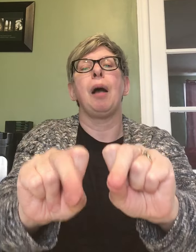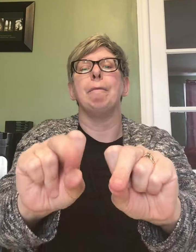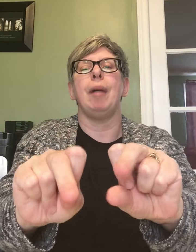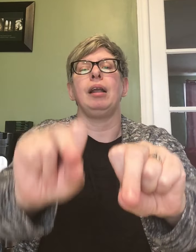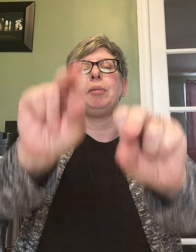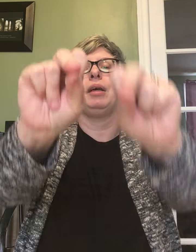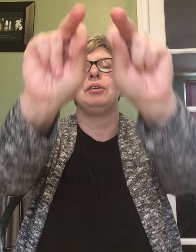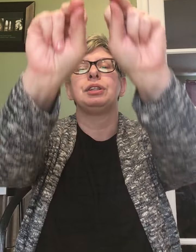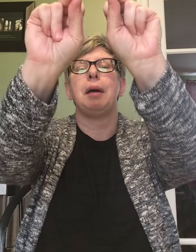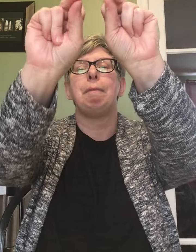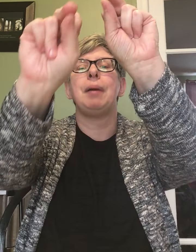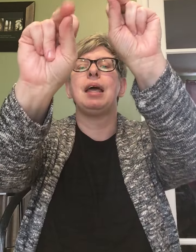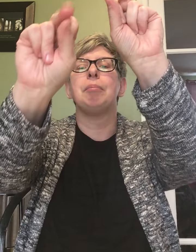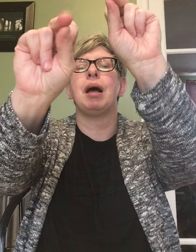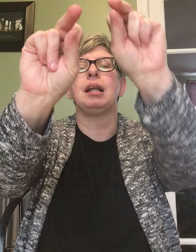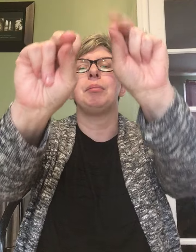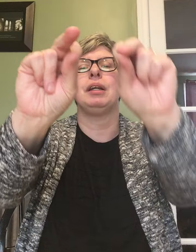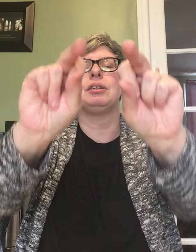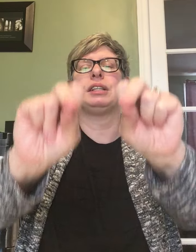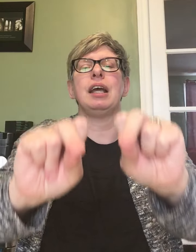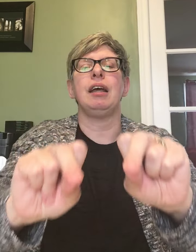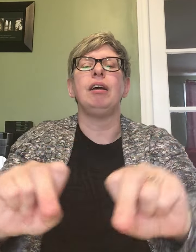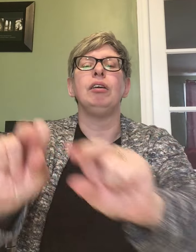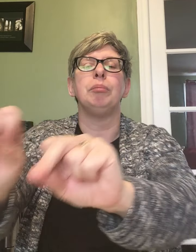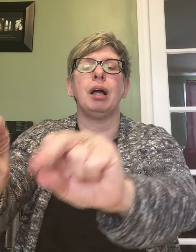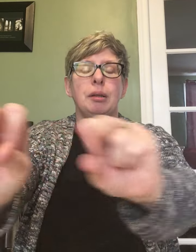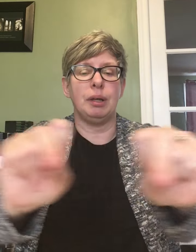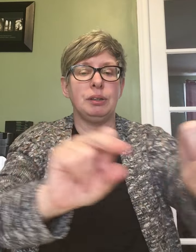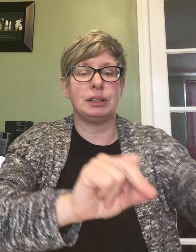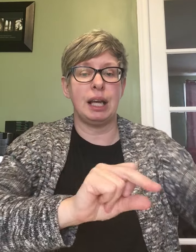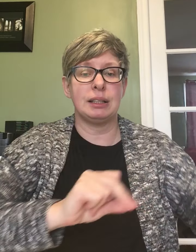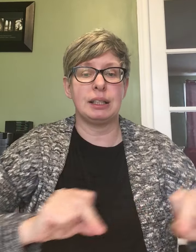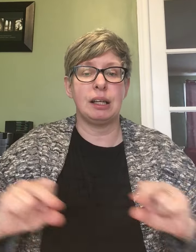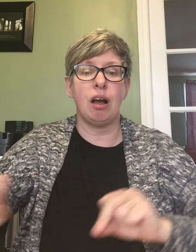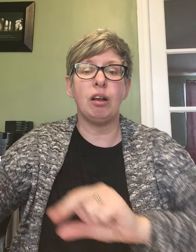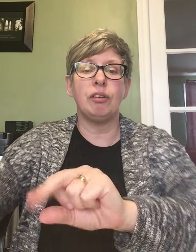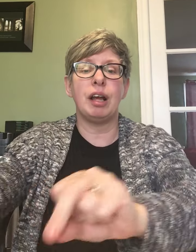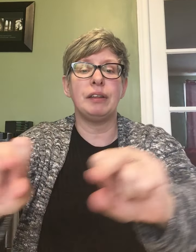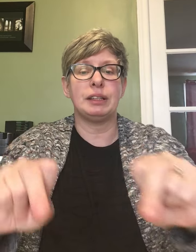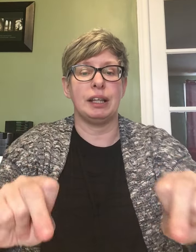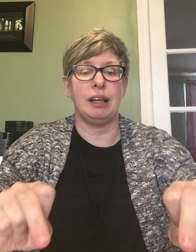Molly middles up and Molly middles down Molly middles dancing all around the town'